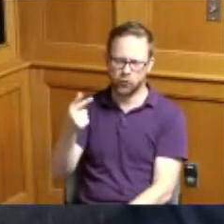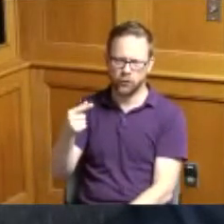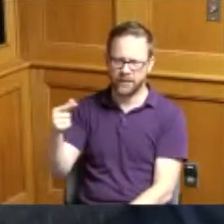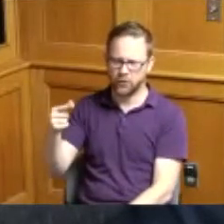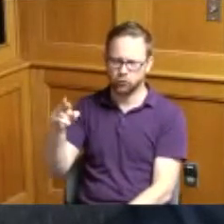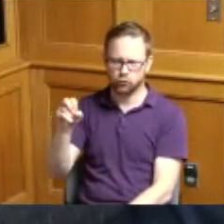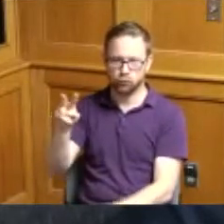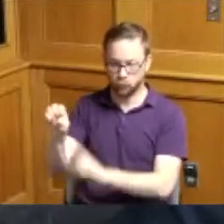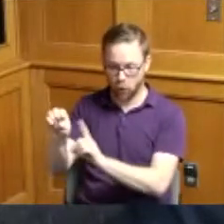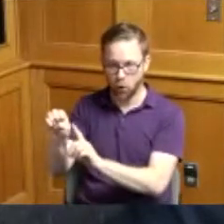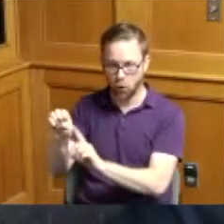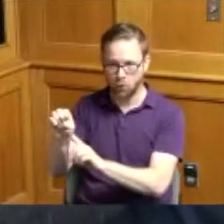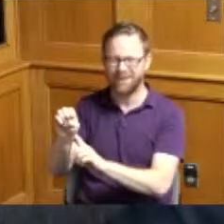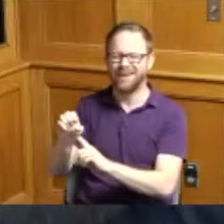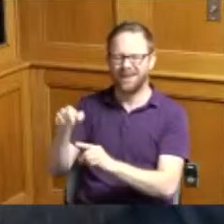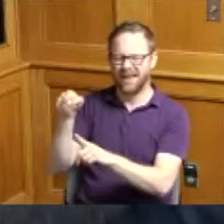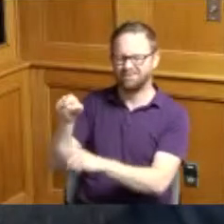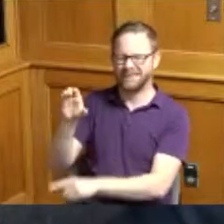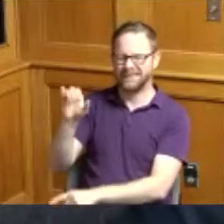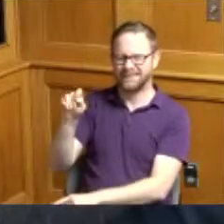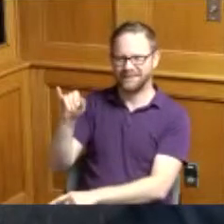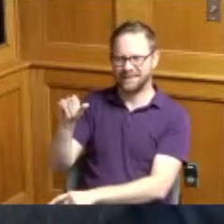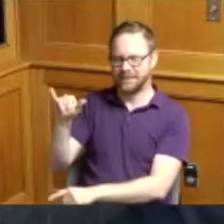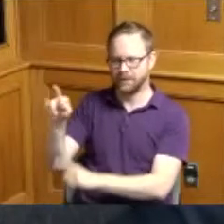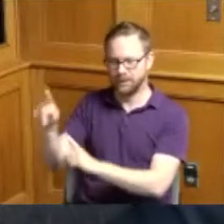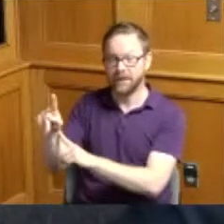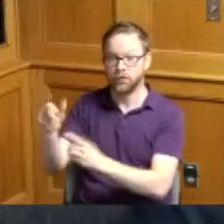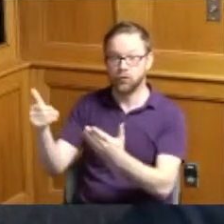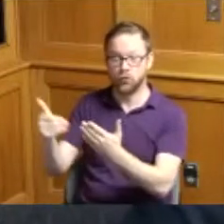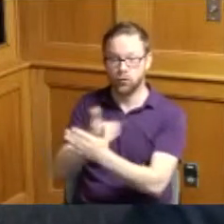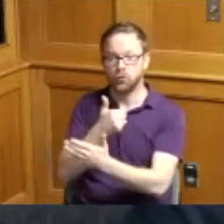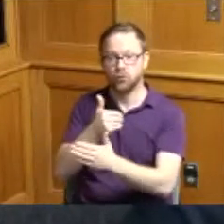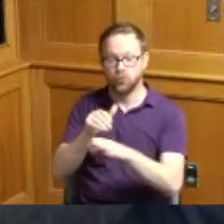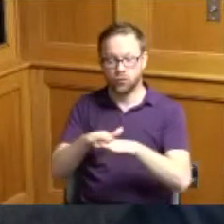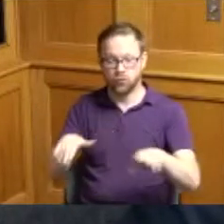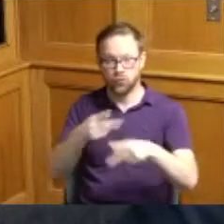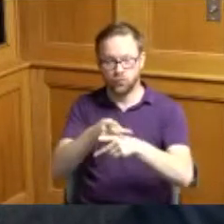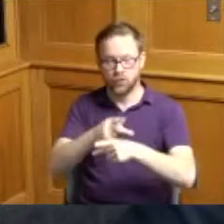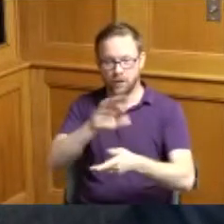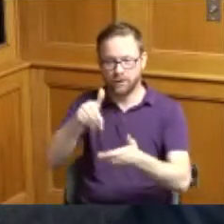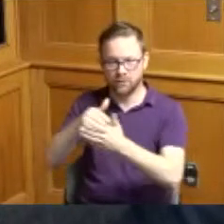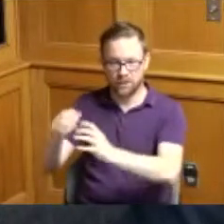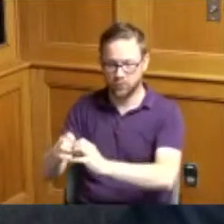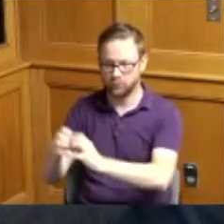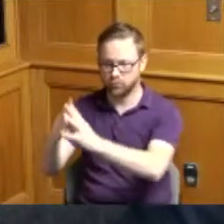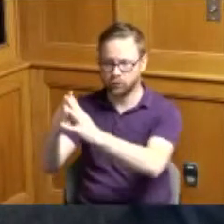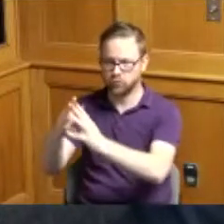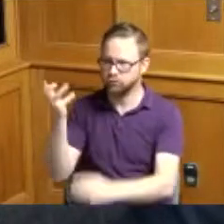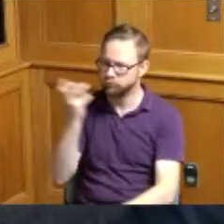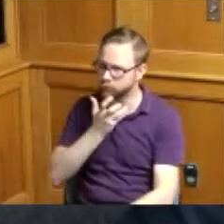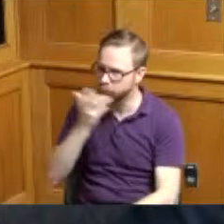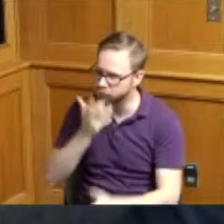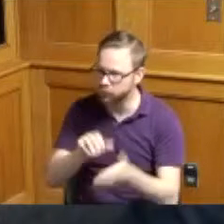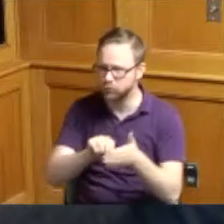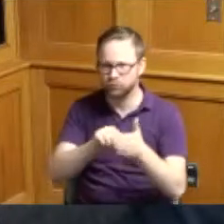a new child care center it's really something the attention to detail related to the furniture the